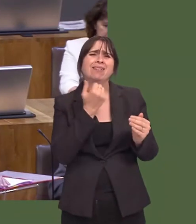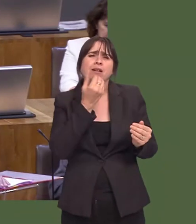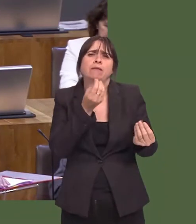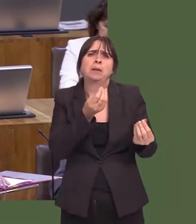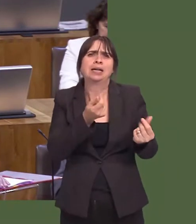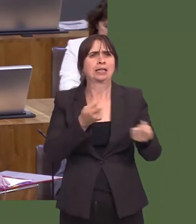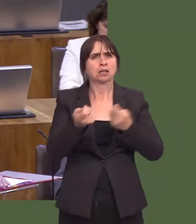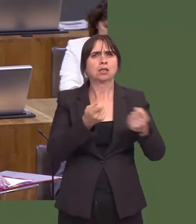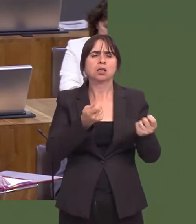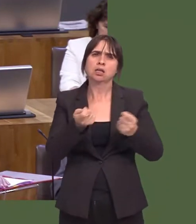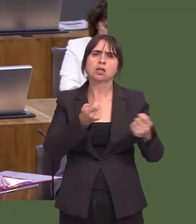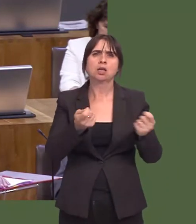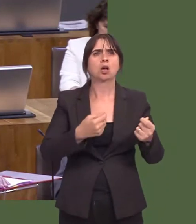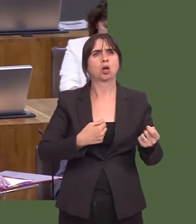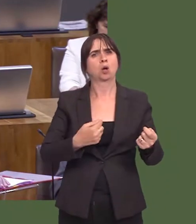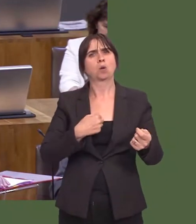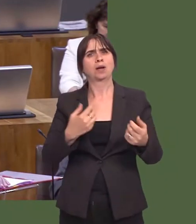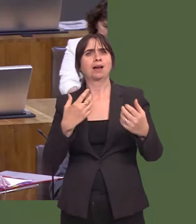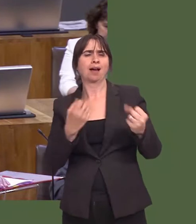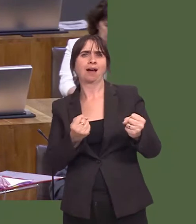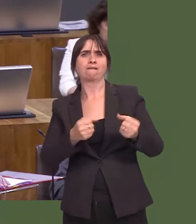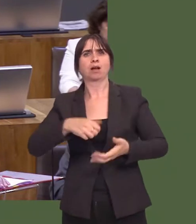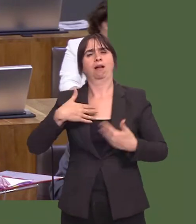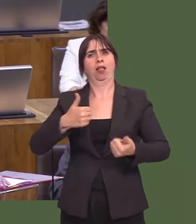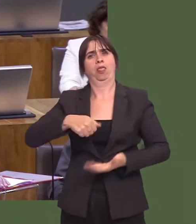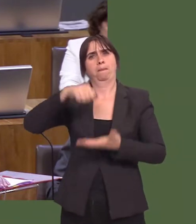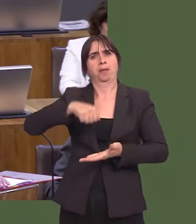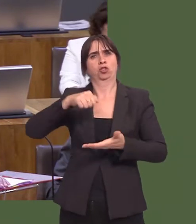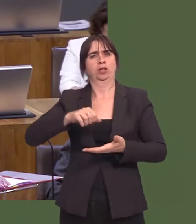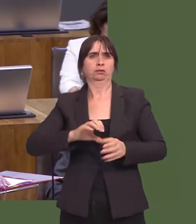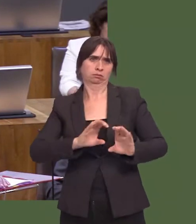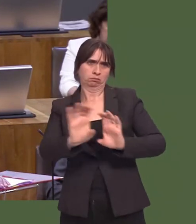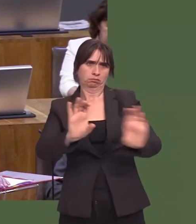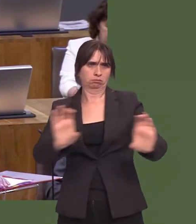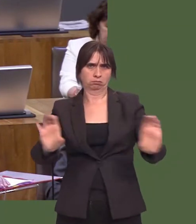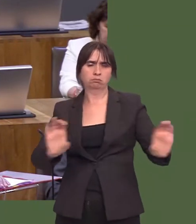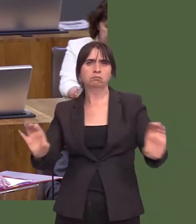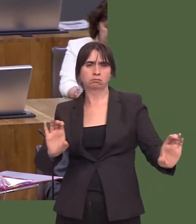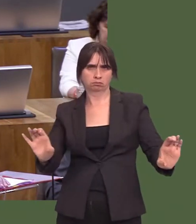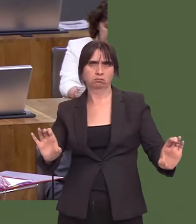and we manage their deficits within the overall health budget, subject to audit confirmation. The overall health budget was balanced in 2016-17.